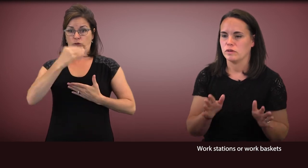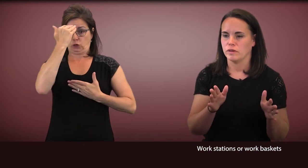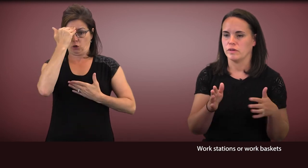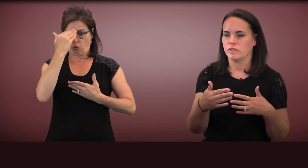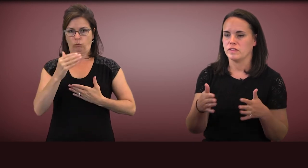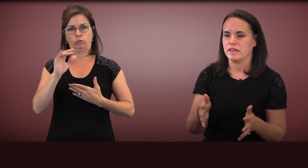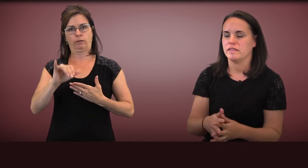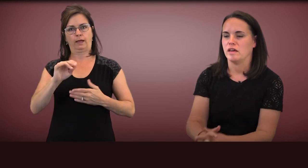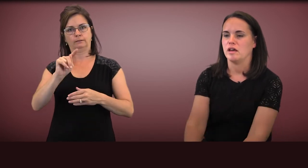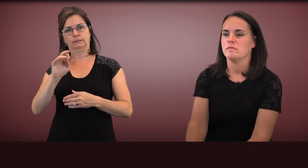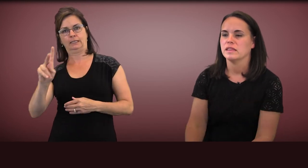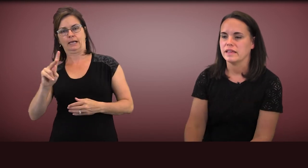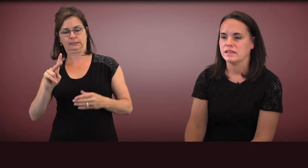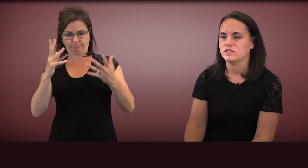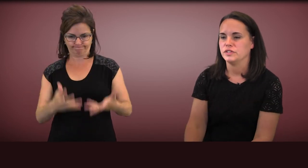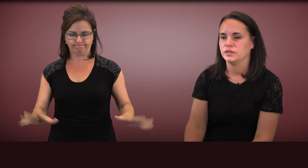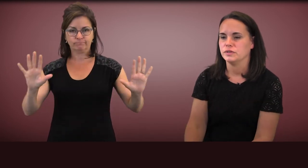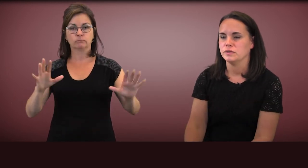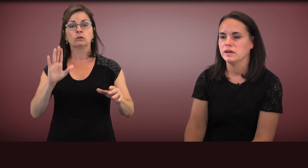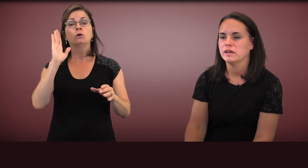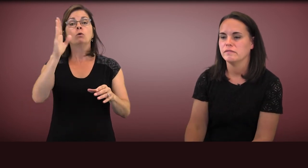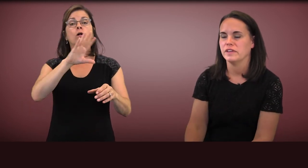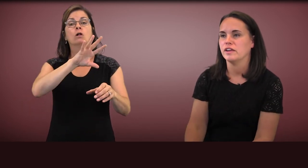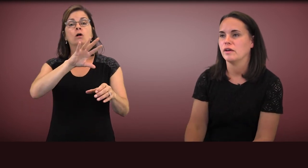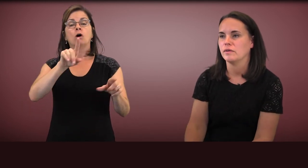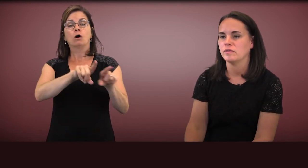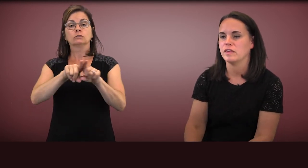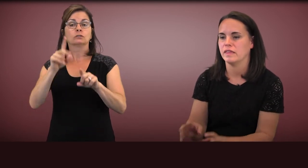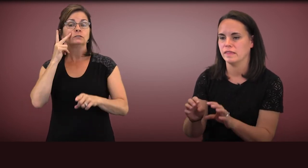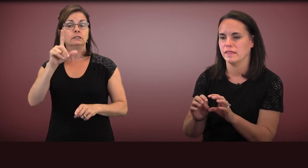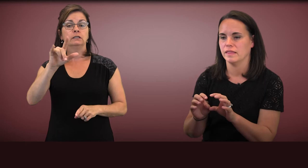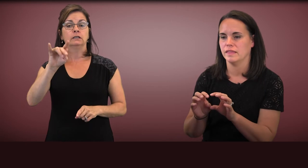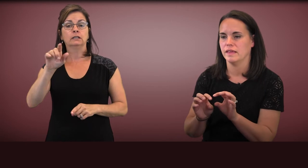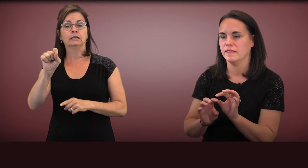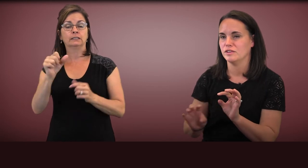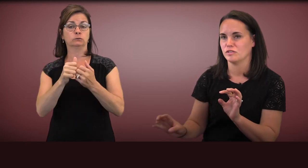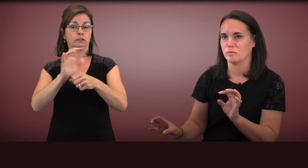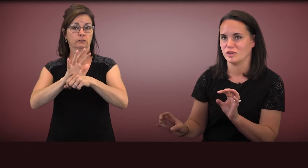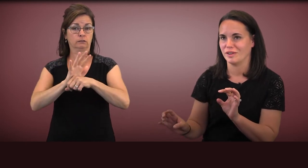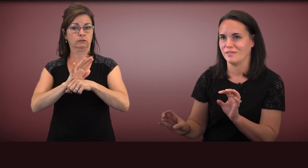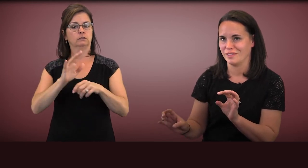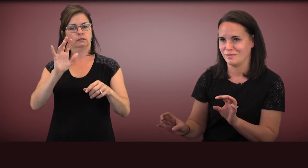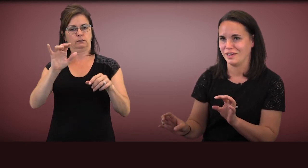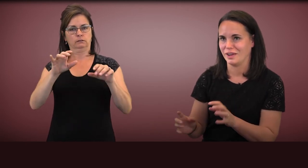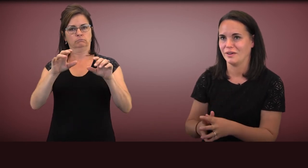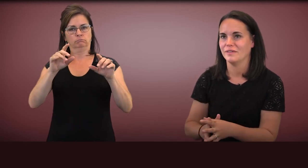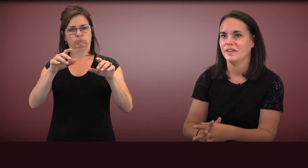You'll see some links to videos in the description of this video,